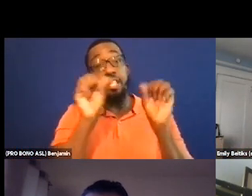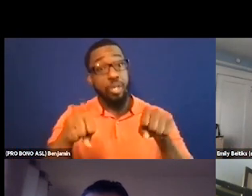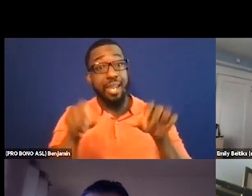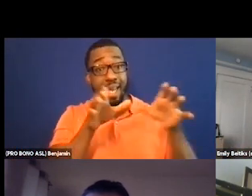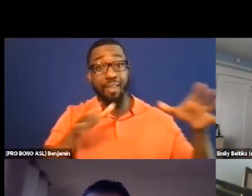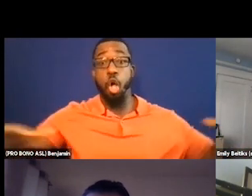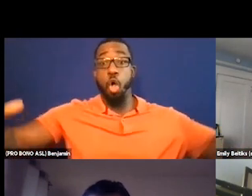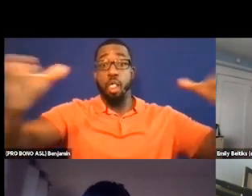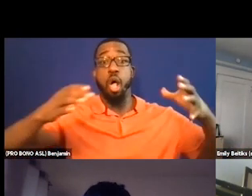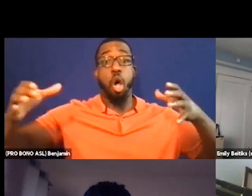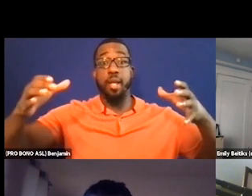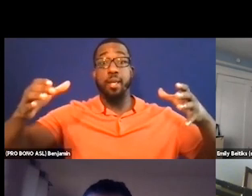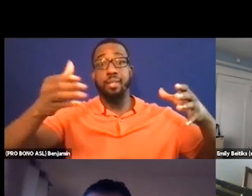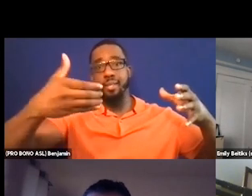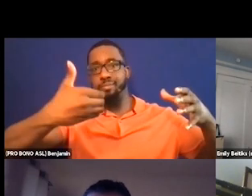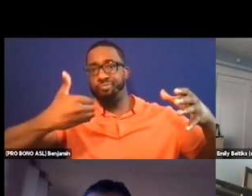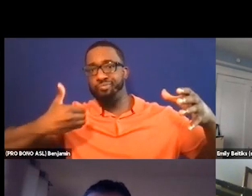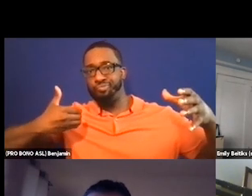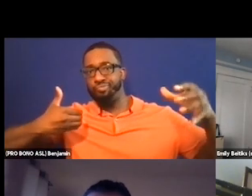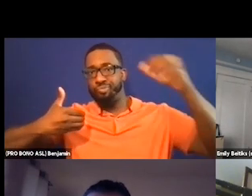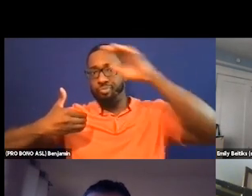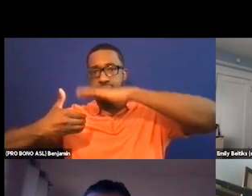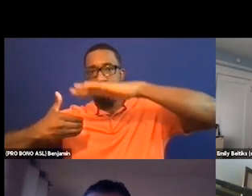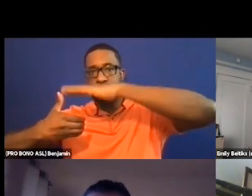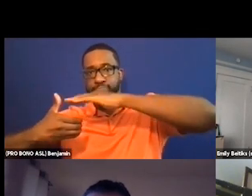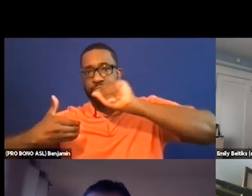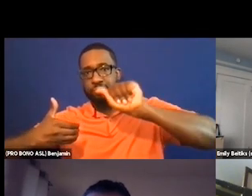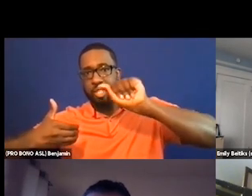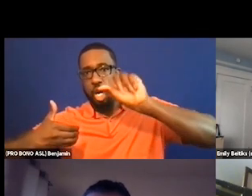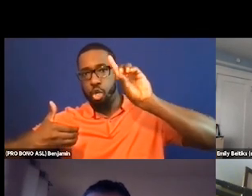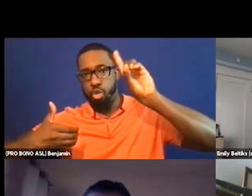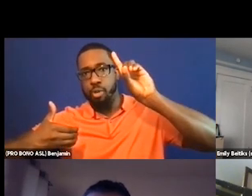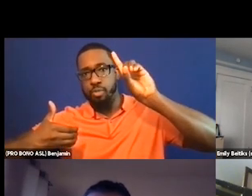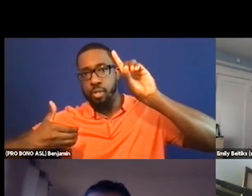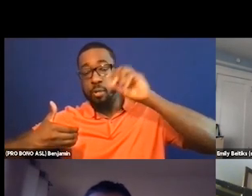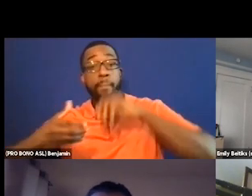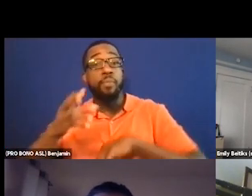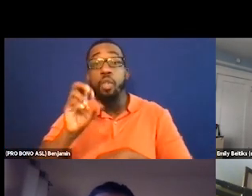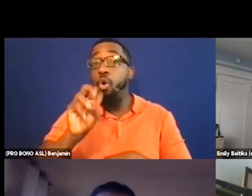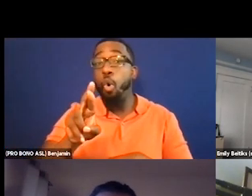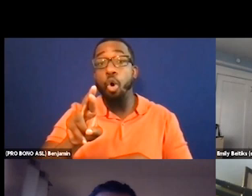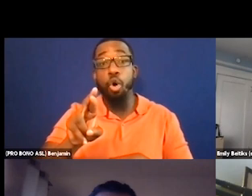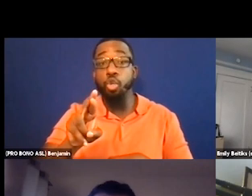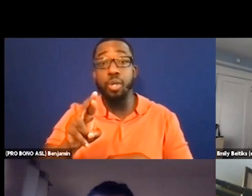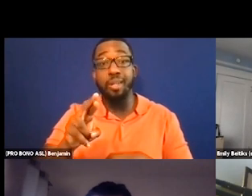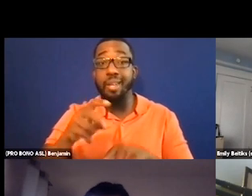There's a lot of ways you can just use a column number and a Zoom line to provide audio description without fancy head sets.